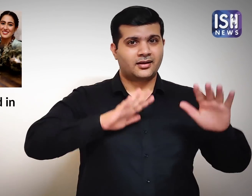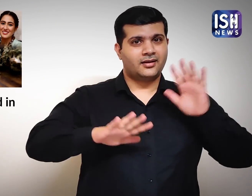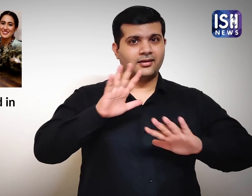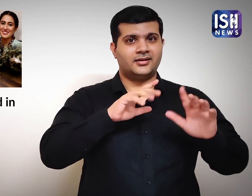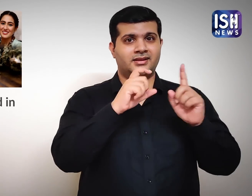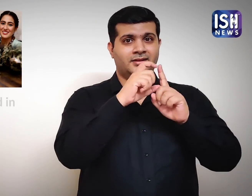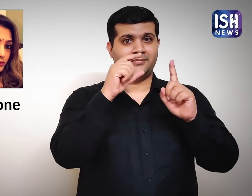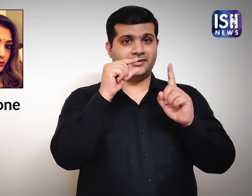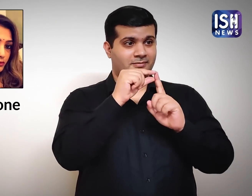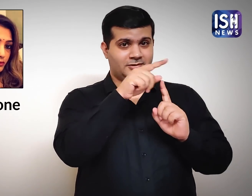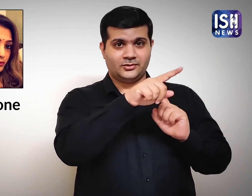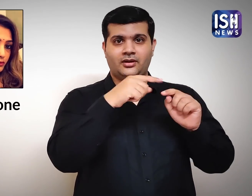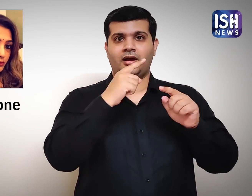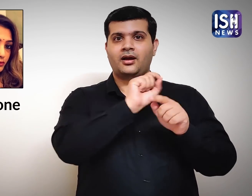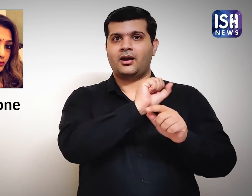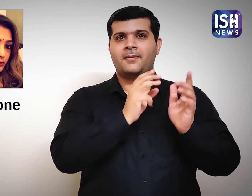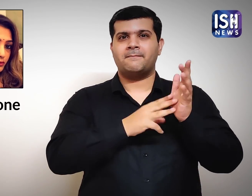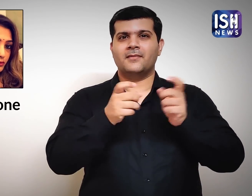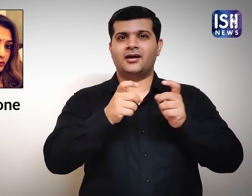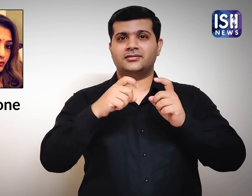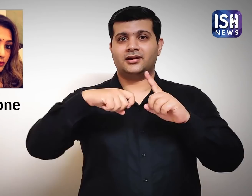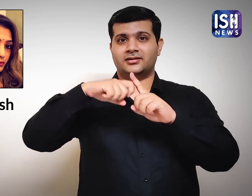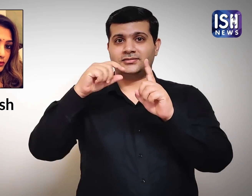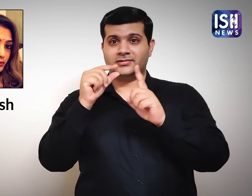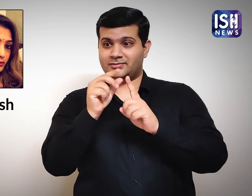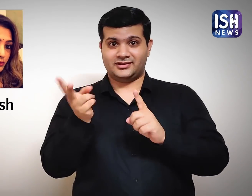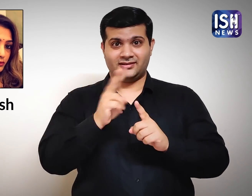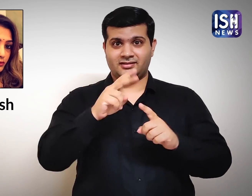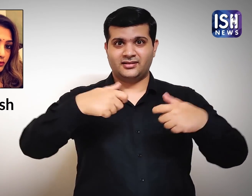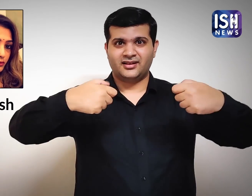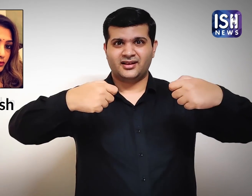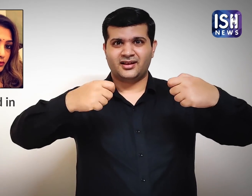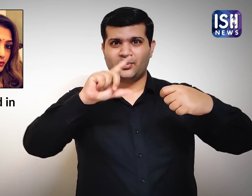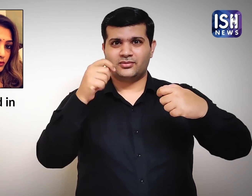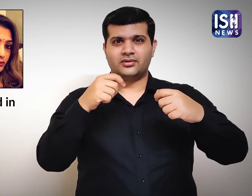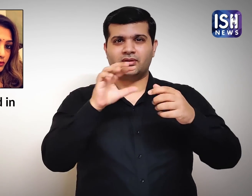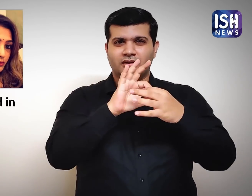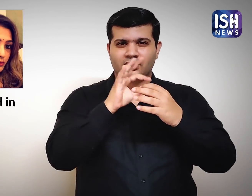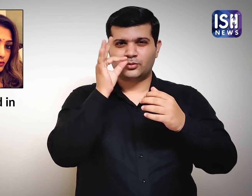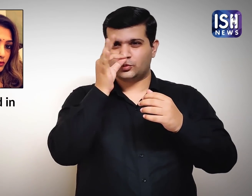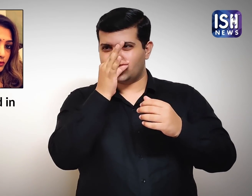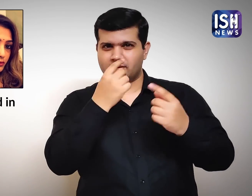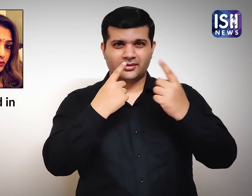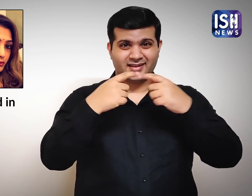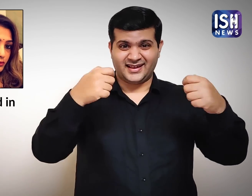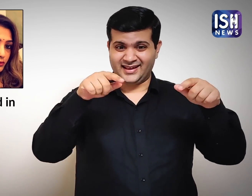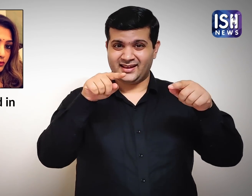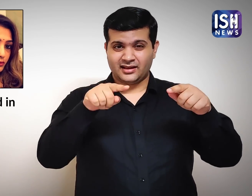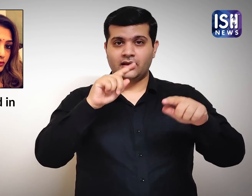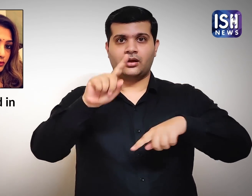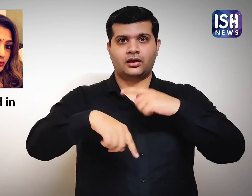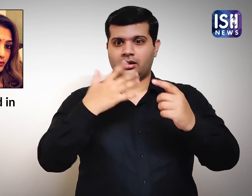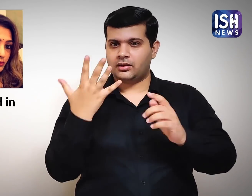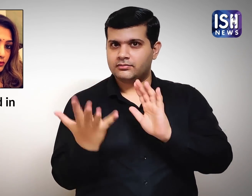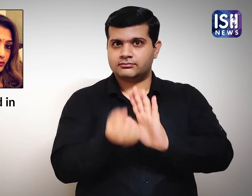On finding Whatsapp drug chats between Deepika Padukone and her manager Karishma Prakash